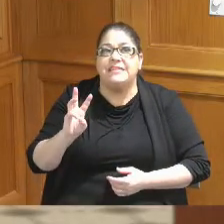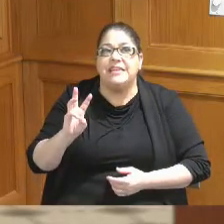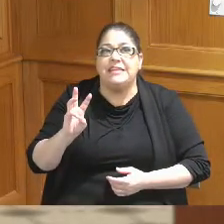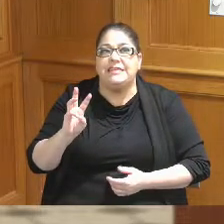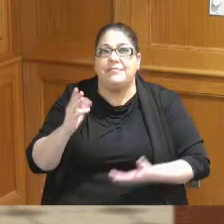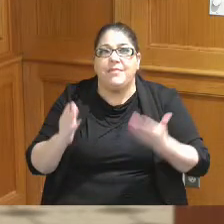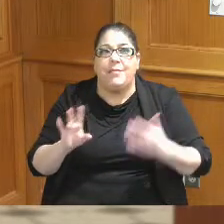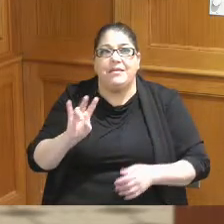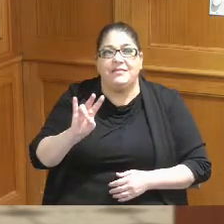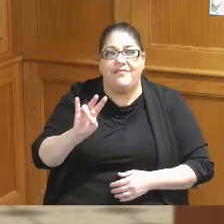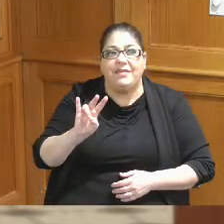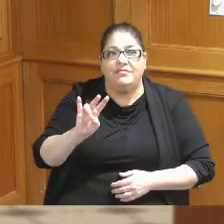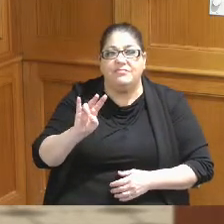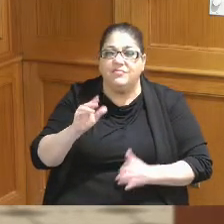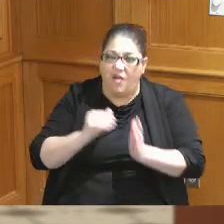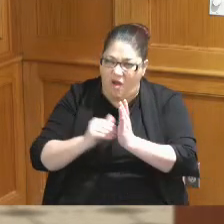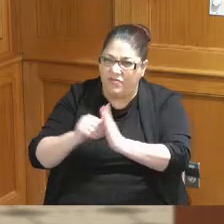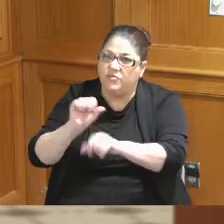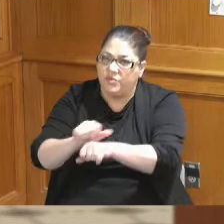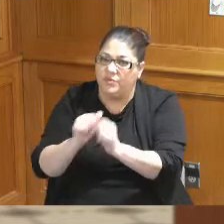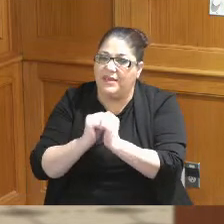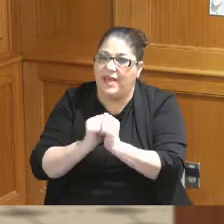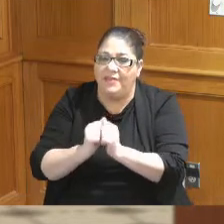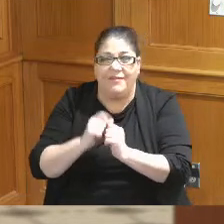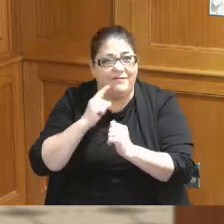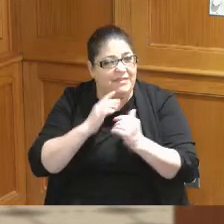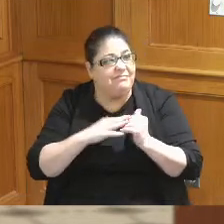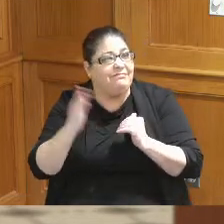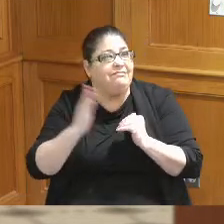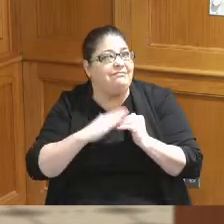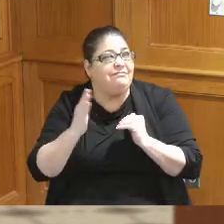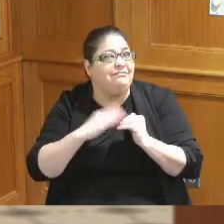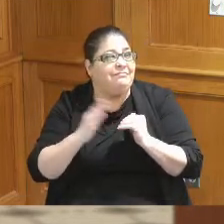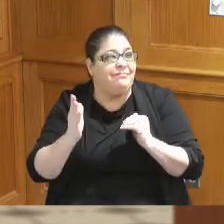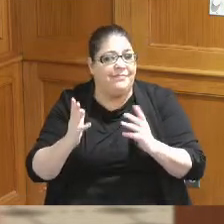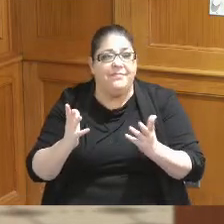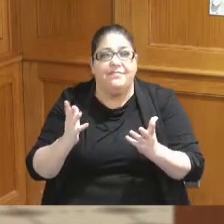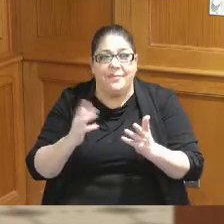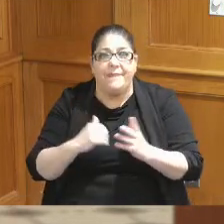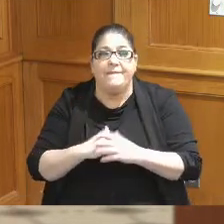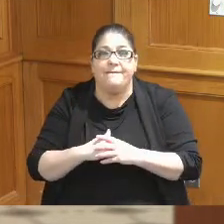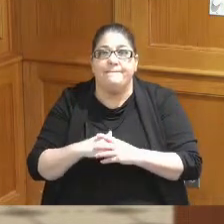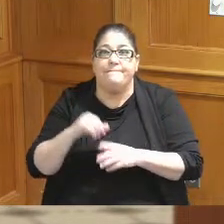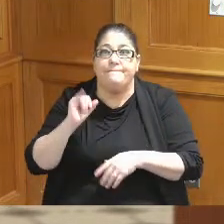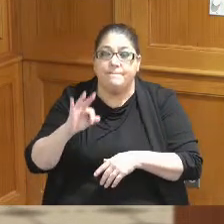regular basis but probably even more than that if you you know if all the times that we would